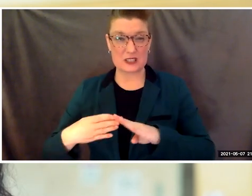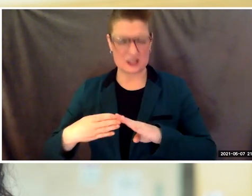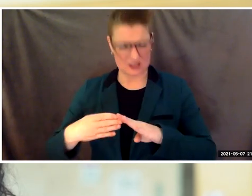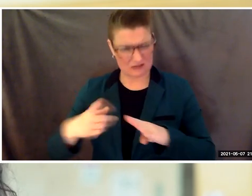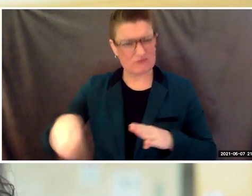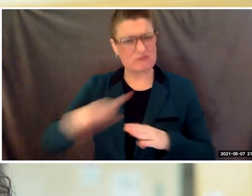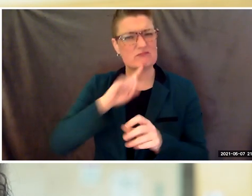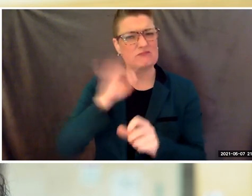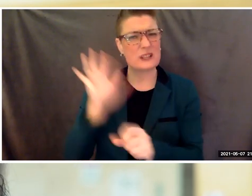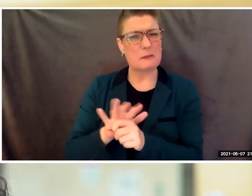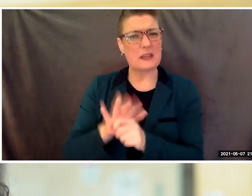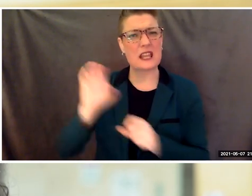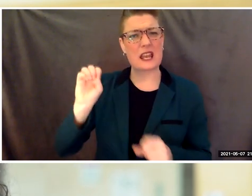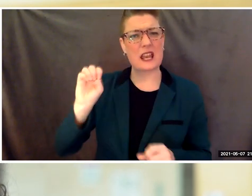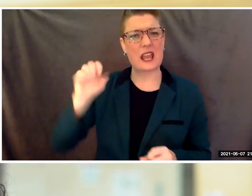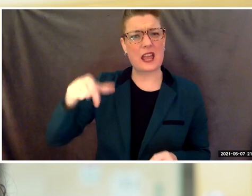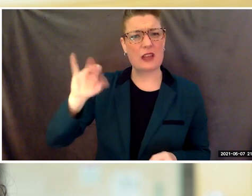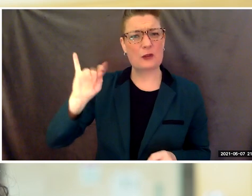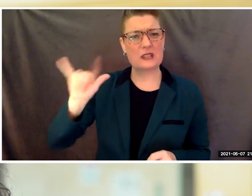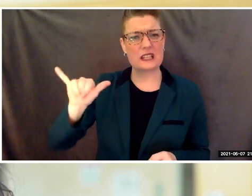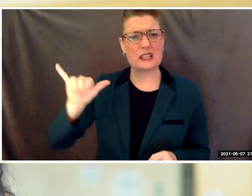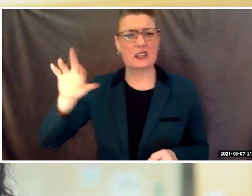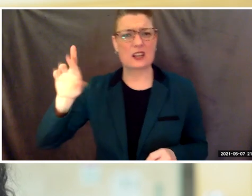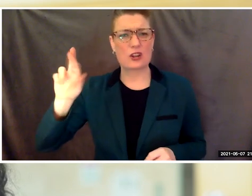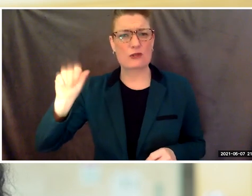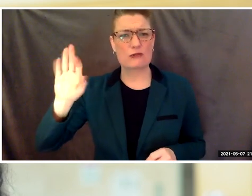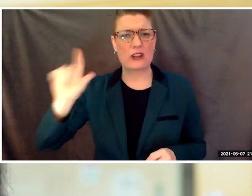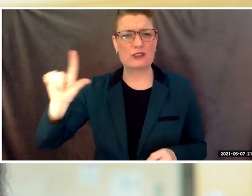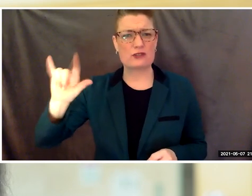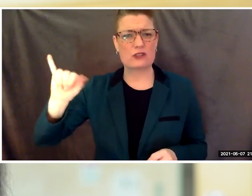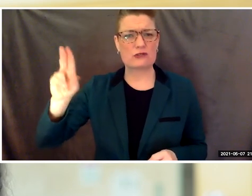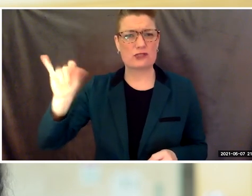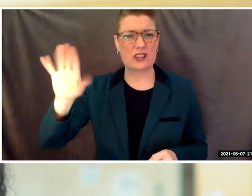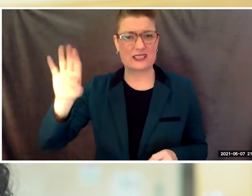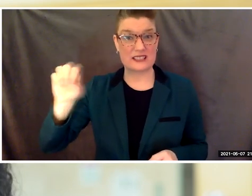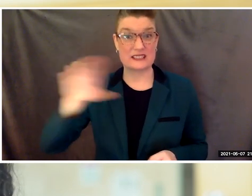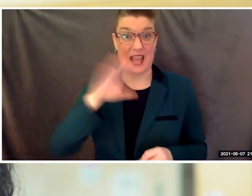and the belief that our humanity is greater than our differences. My hope for you